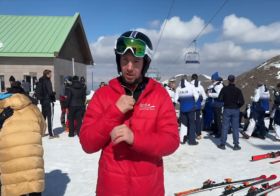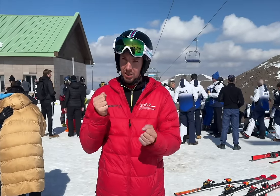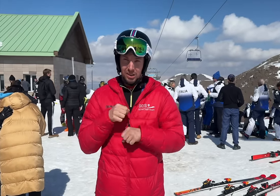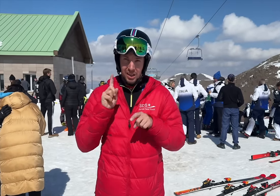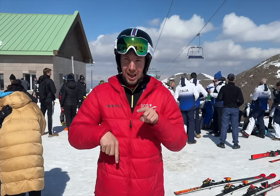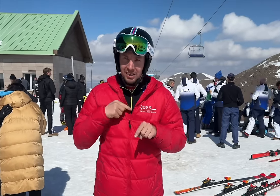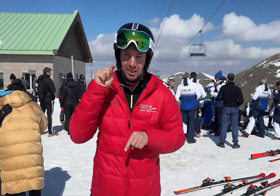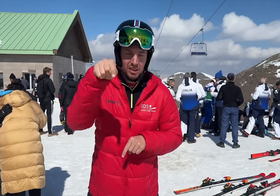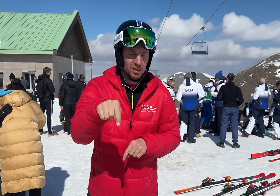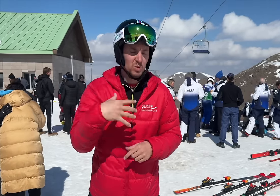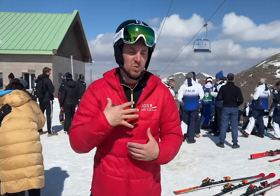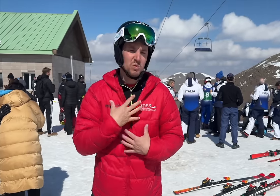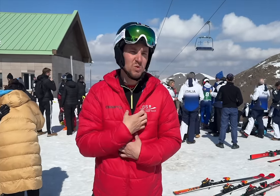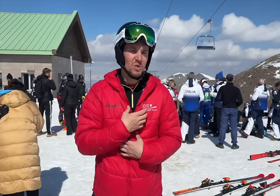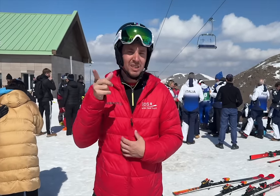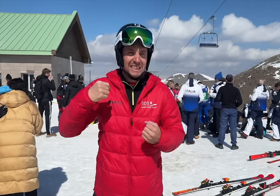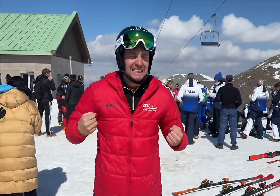have been practicing the whole time. Politics do spoil sport